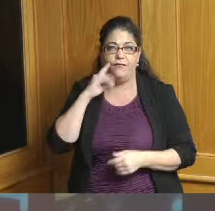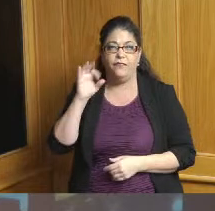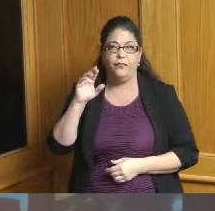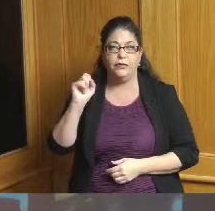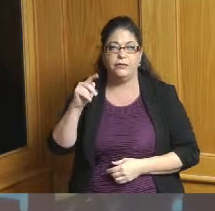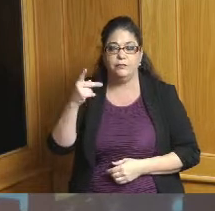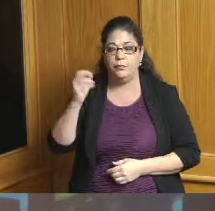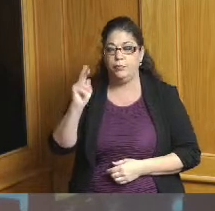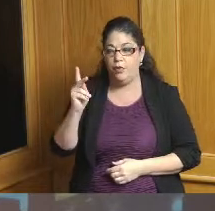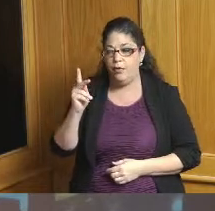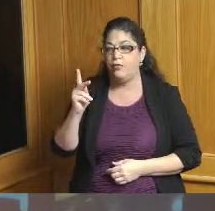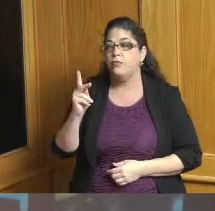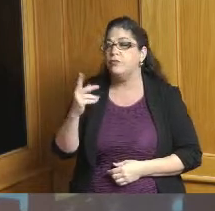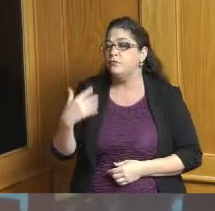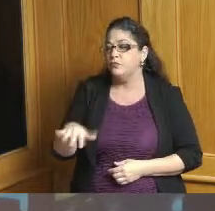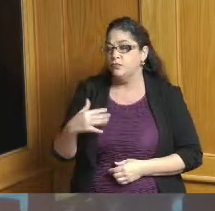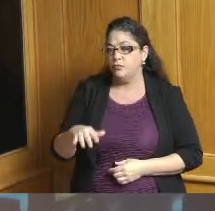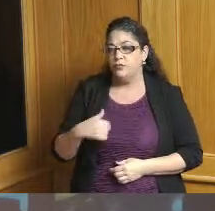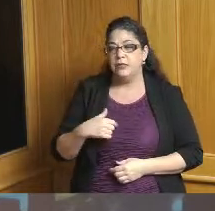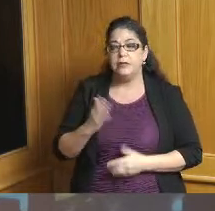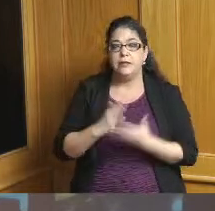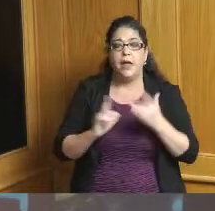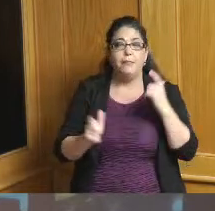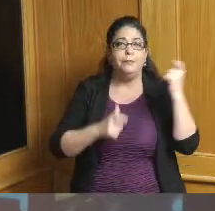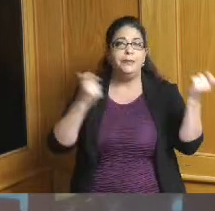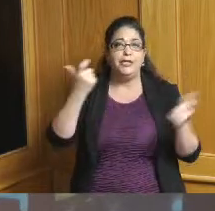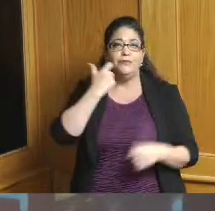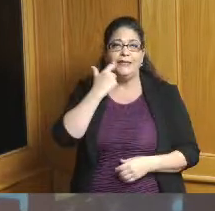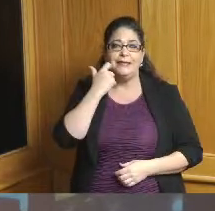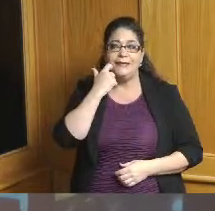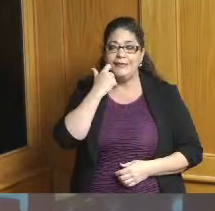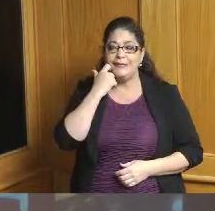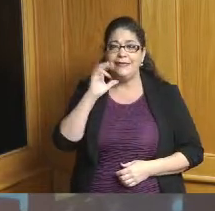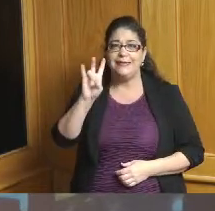we're very proud of a couple of major projects recently the seven million dollar emeritus